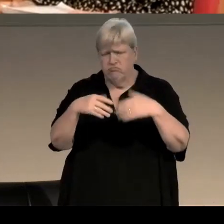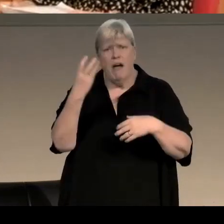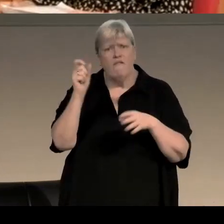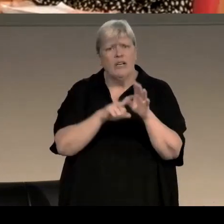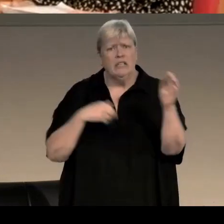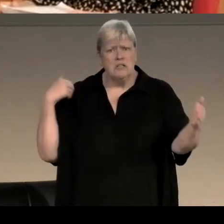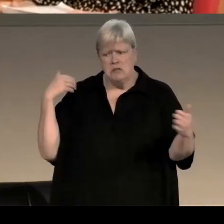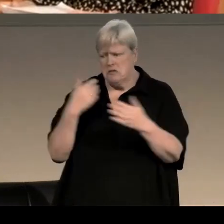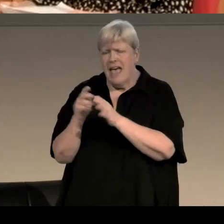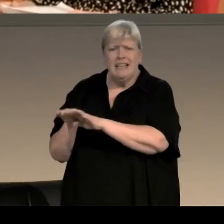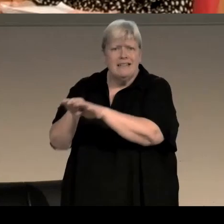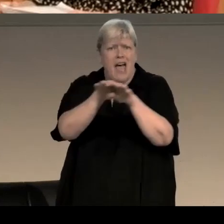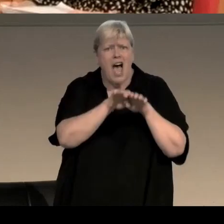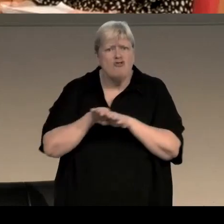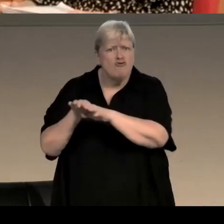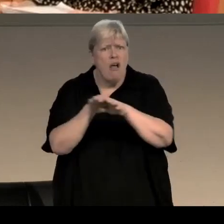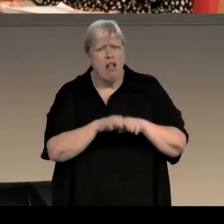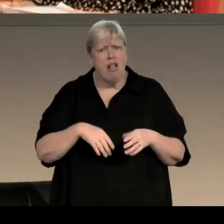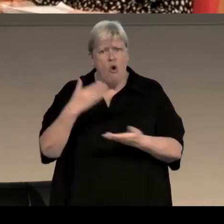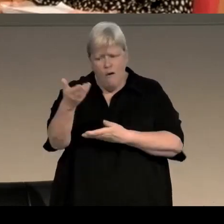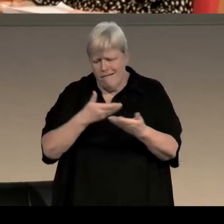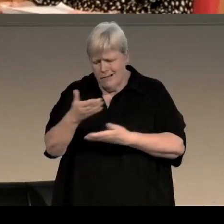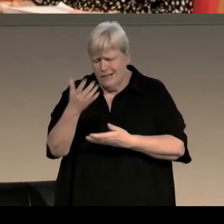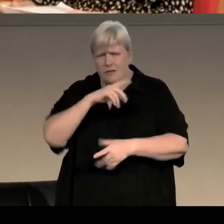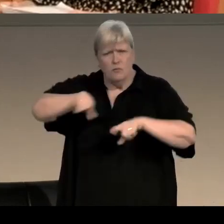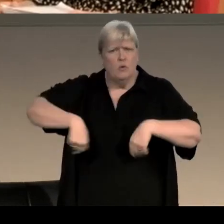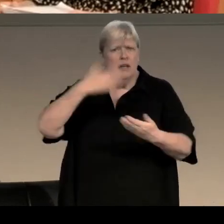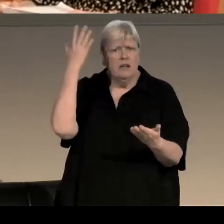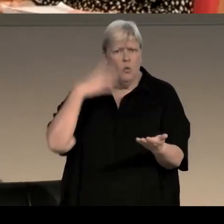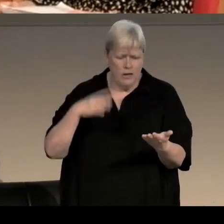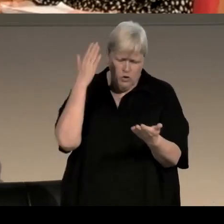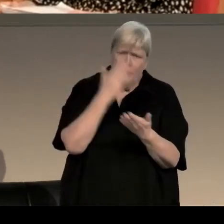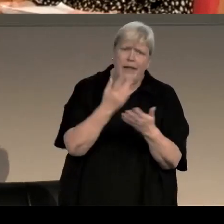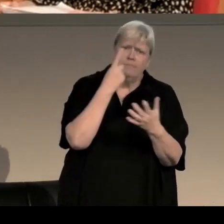conversation about the country we want to be and that conversation would never have started